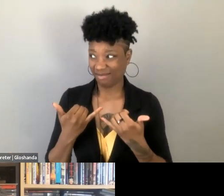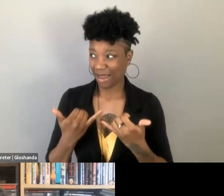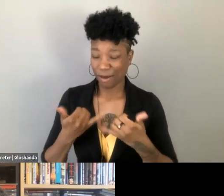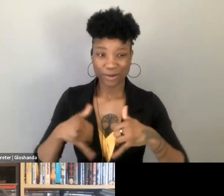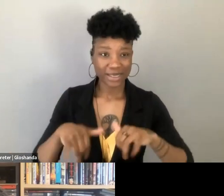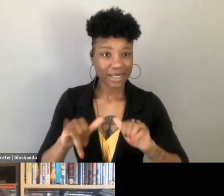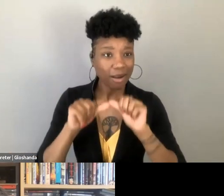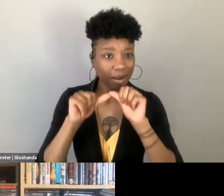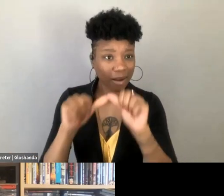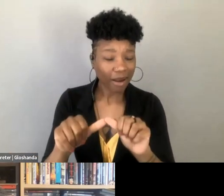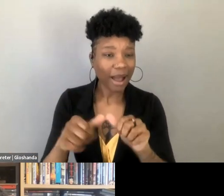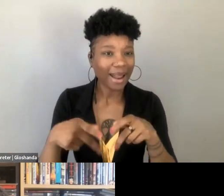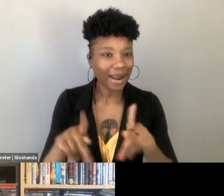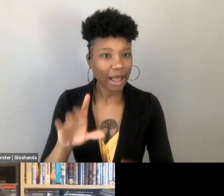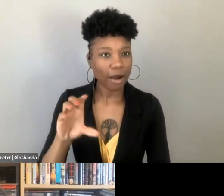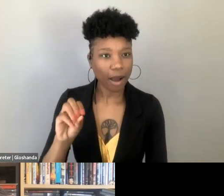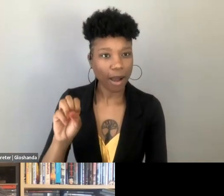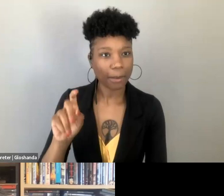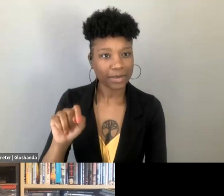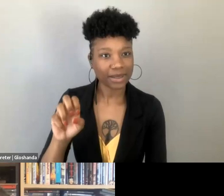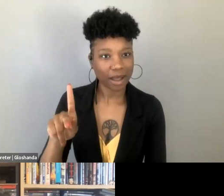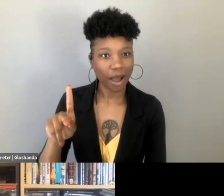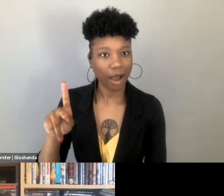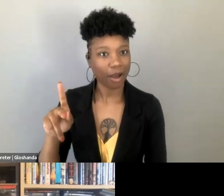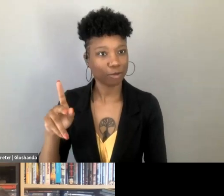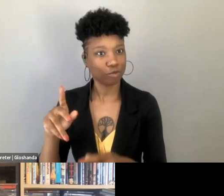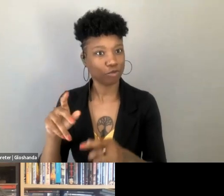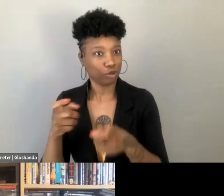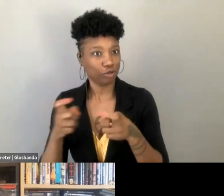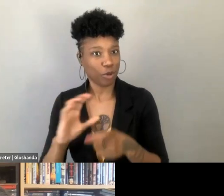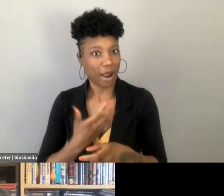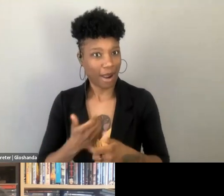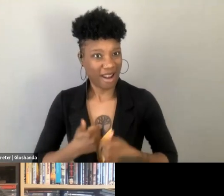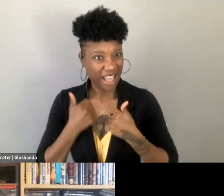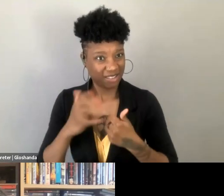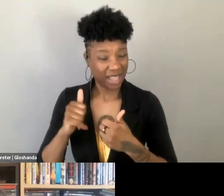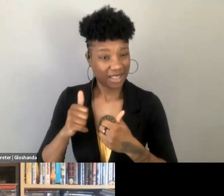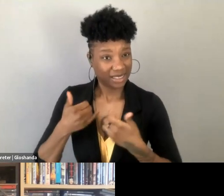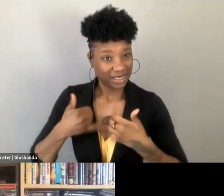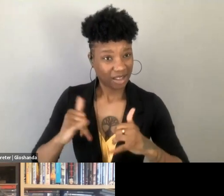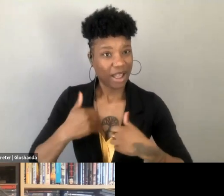And I'm wondering if you can talk us through sort of how those ticking time bombs, some of what those ticking times bombs are,